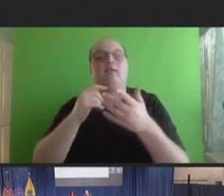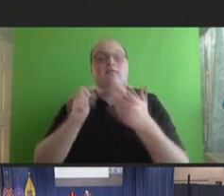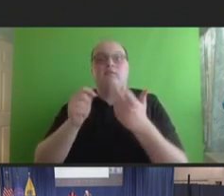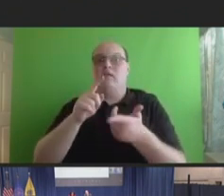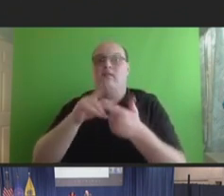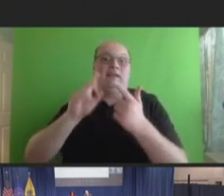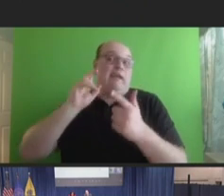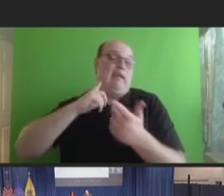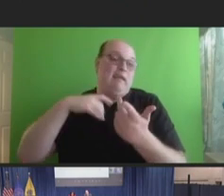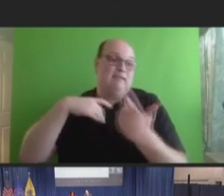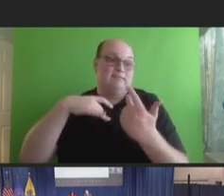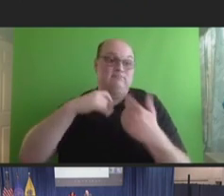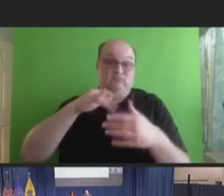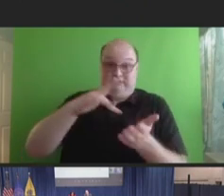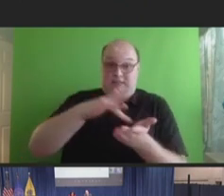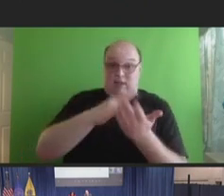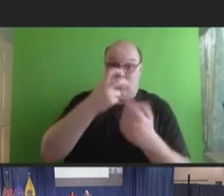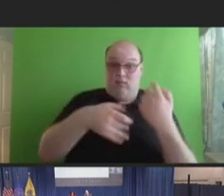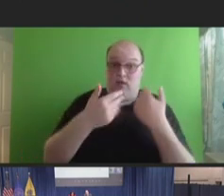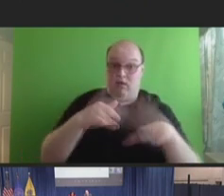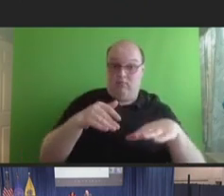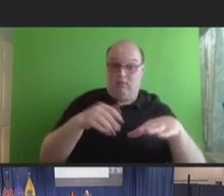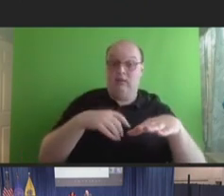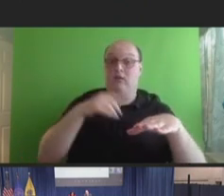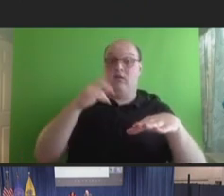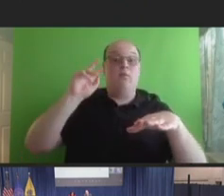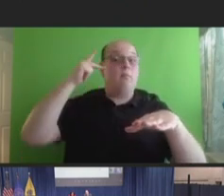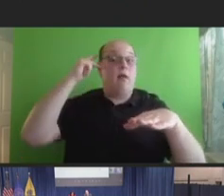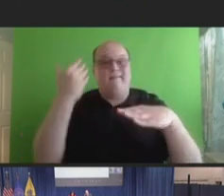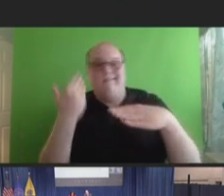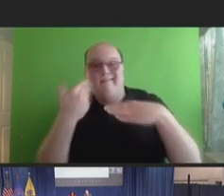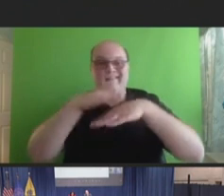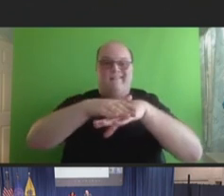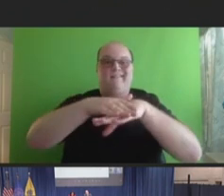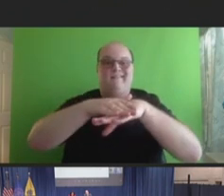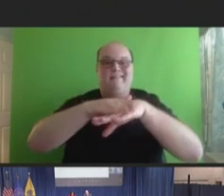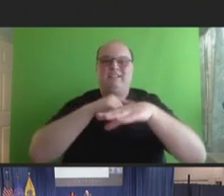on top of this. And, again, that just kind of adds another layer of complexity.